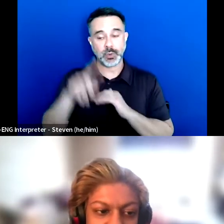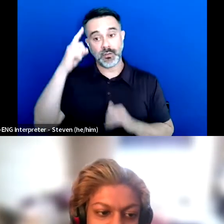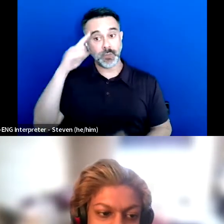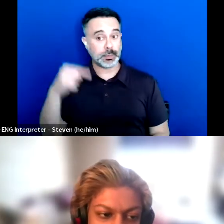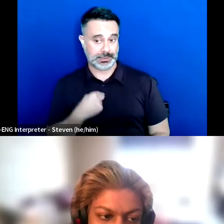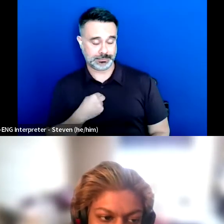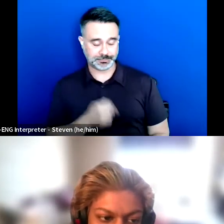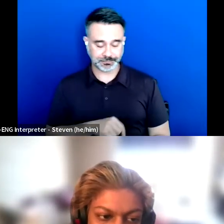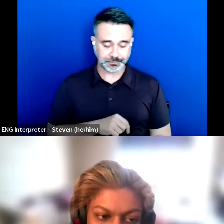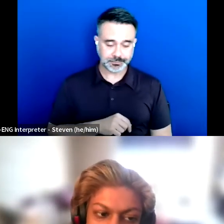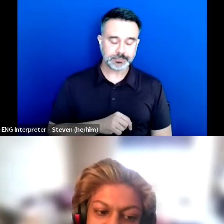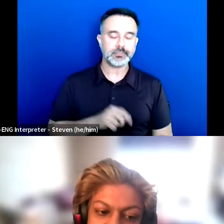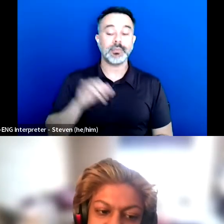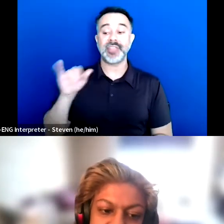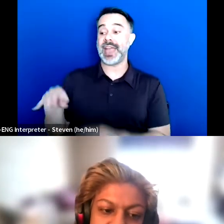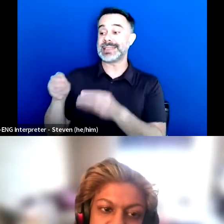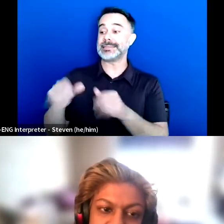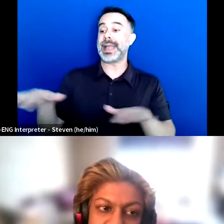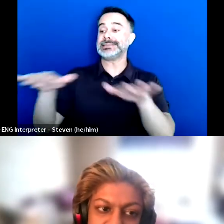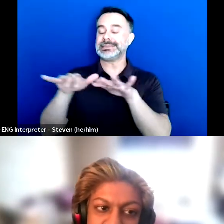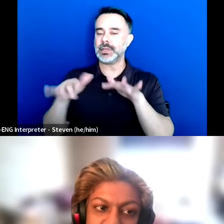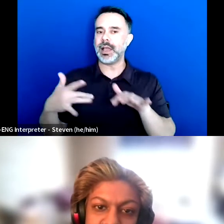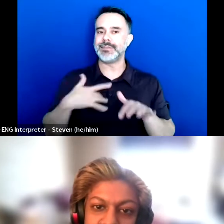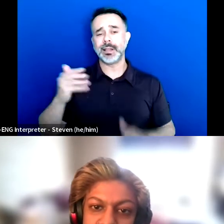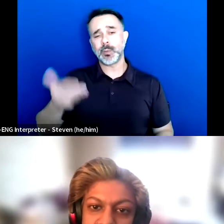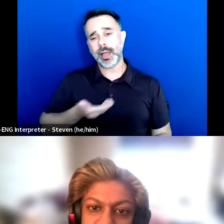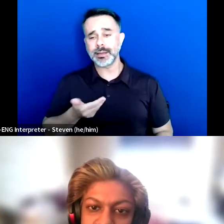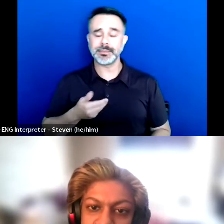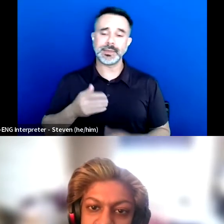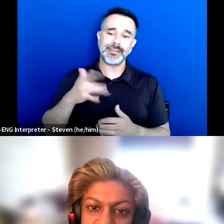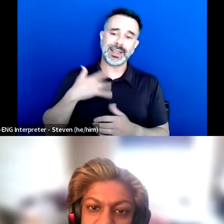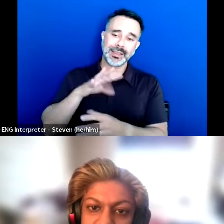And in those, in that space I feel really welcomed and included. So I would go to there.